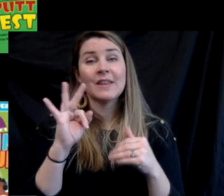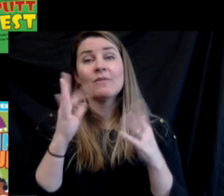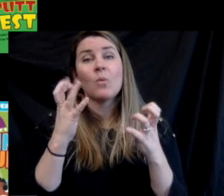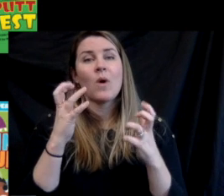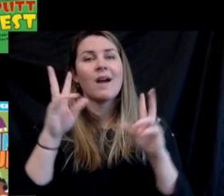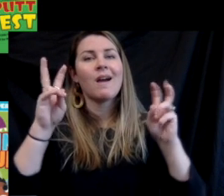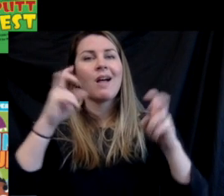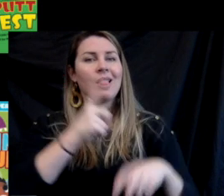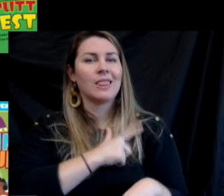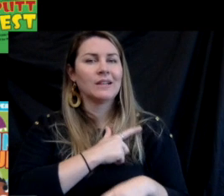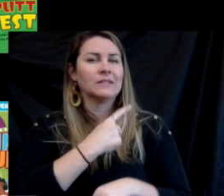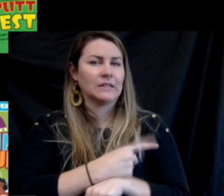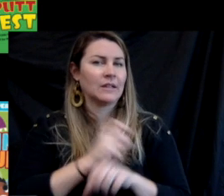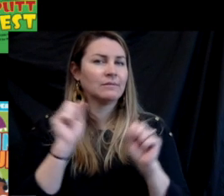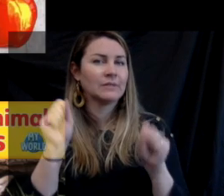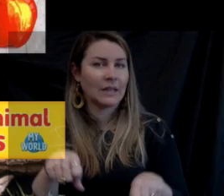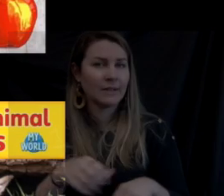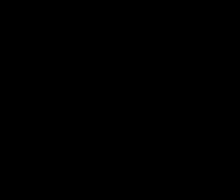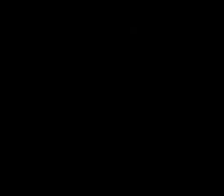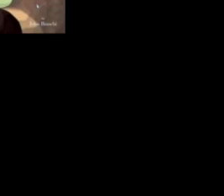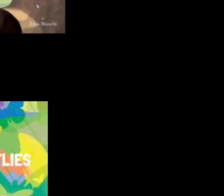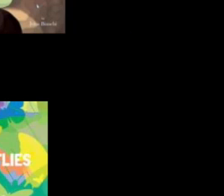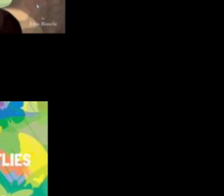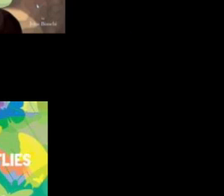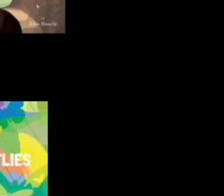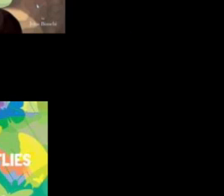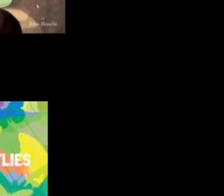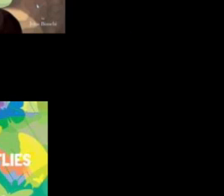if they want to have a lazy day and go down a color level they can do that.